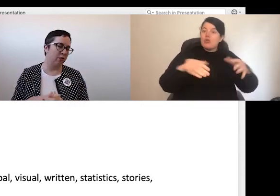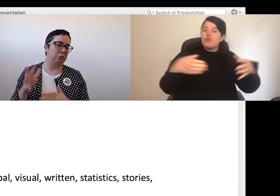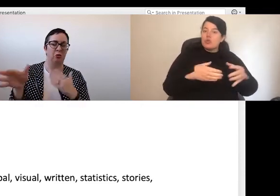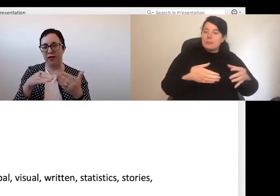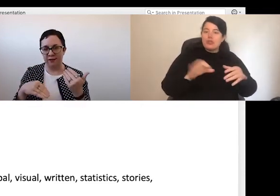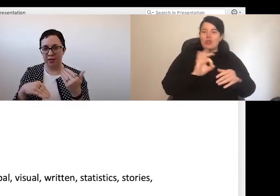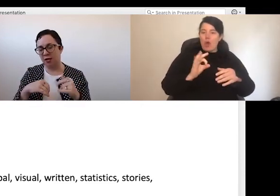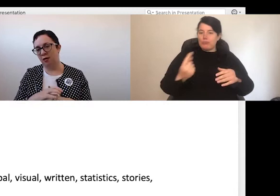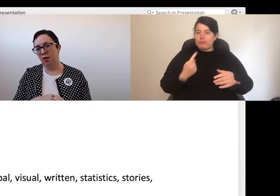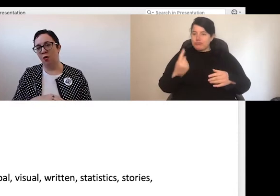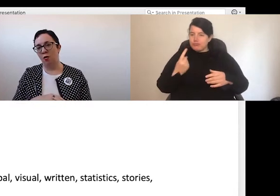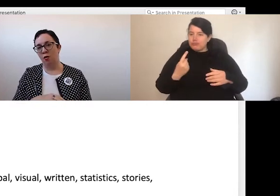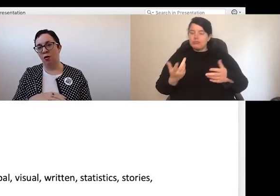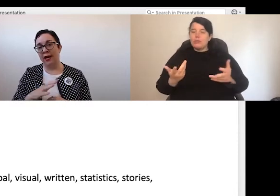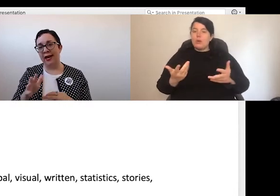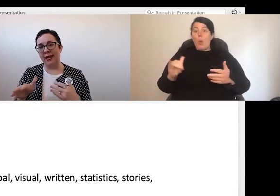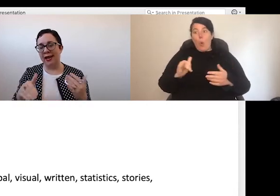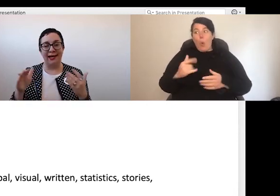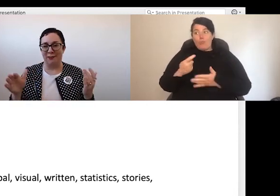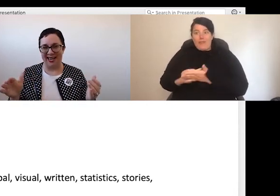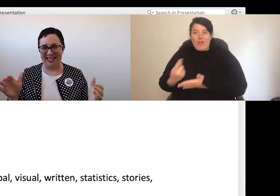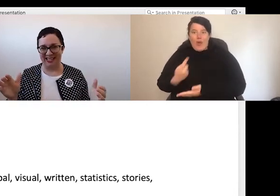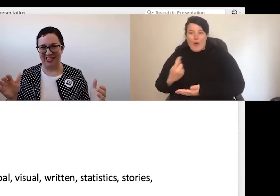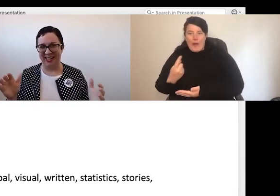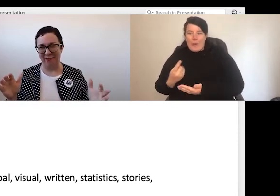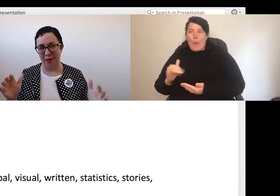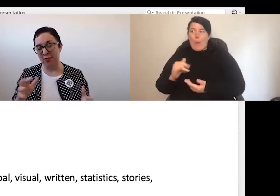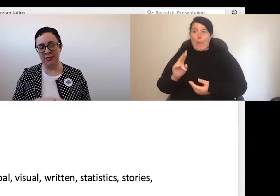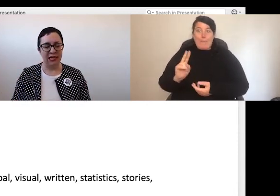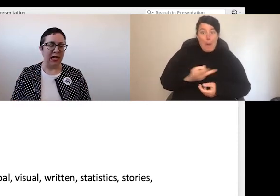own, or vice versa, or any combination of those. The